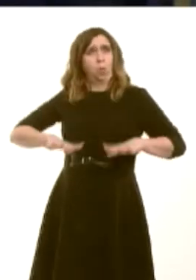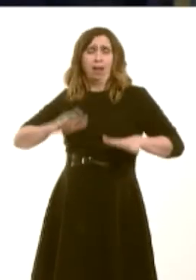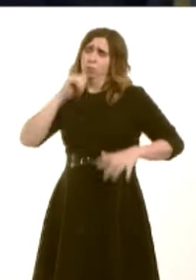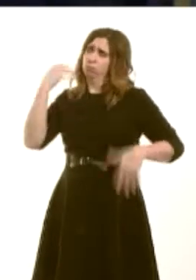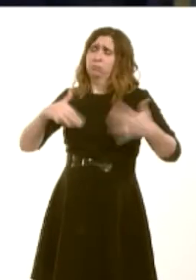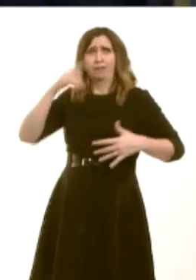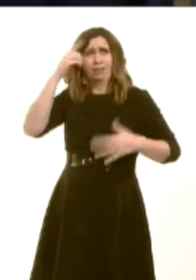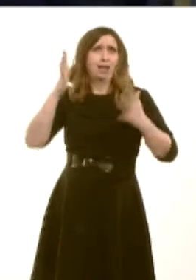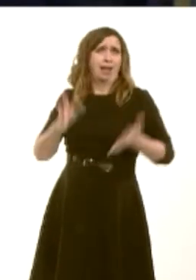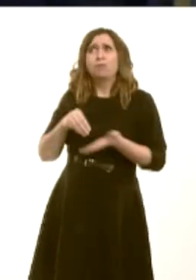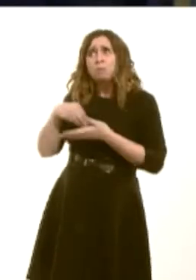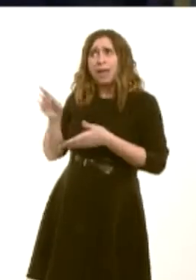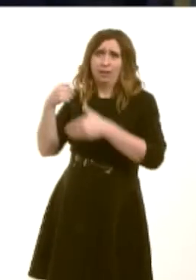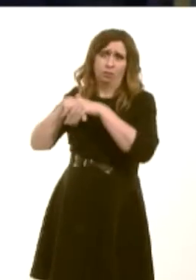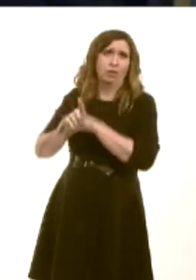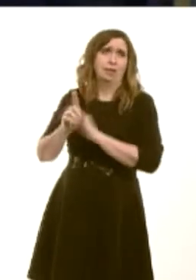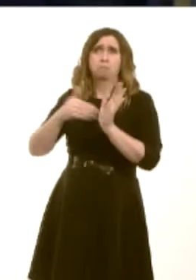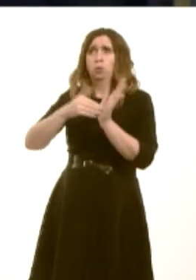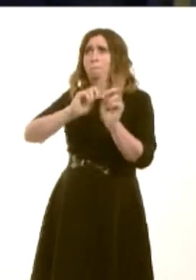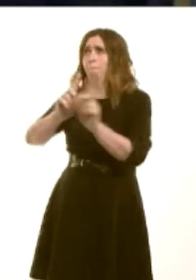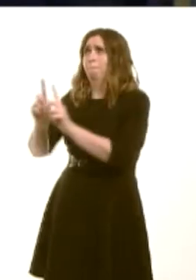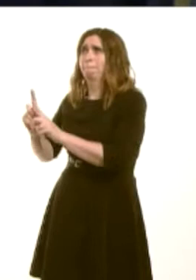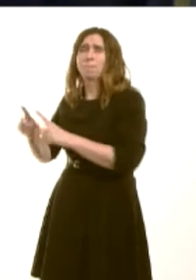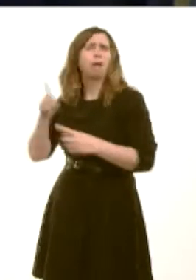they have to pay for access to these most vital public attractions.